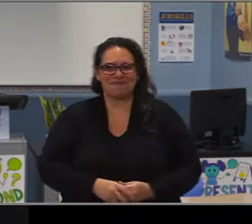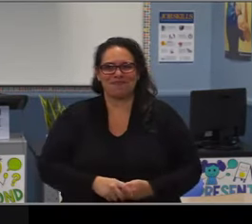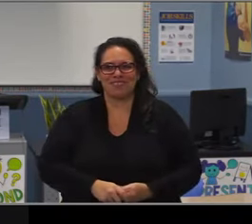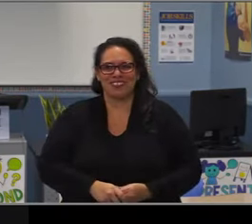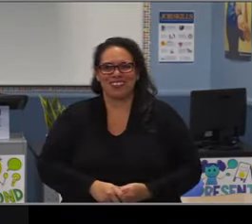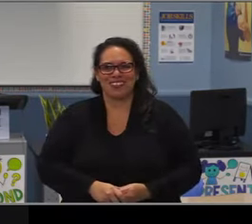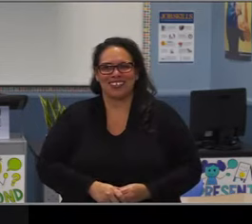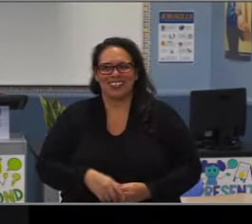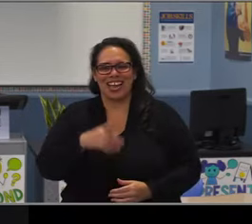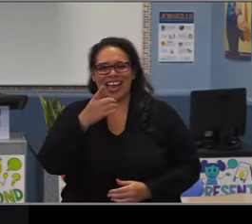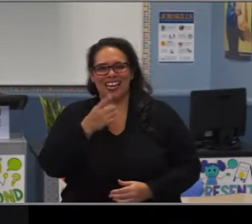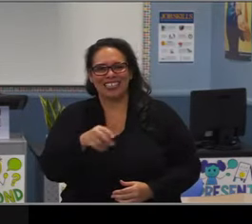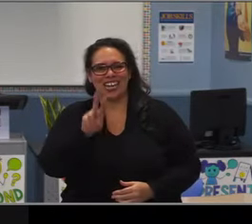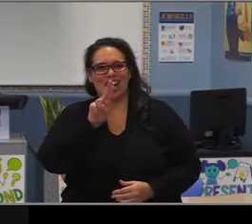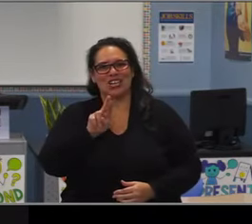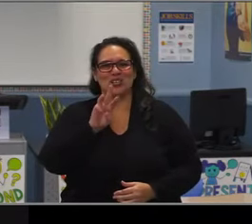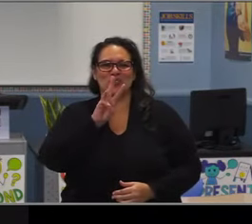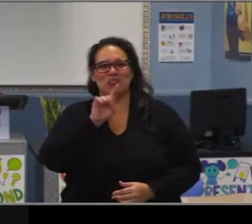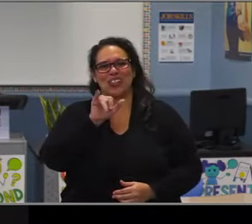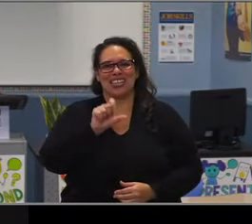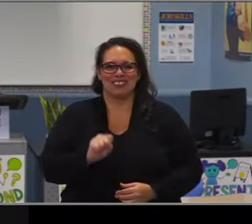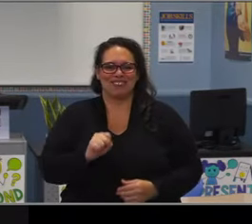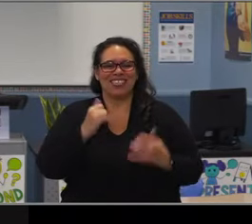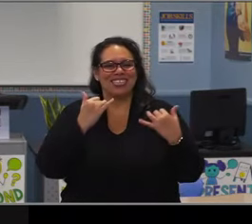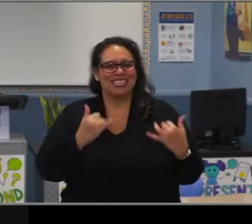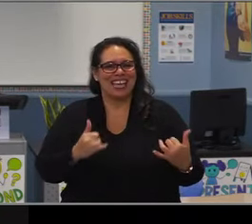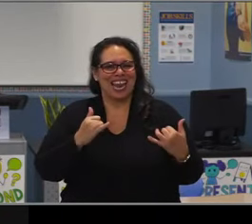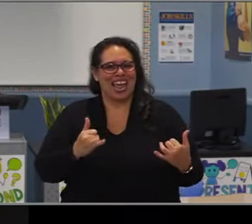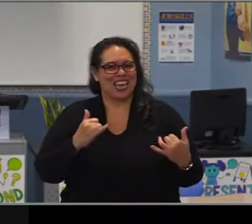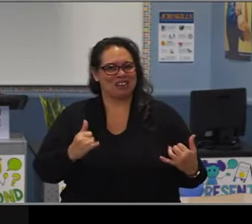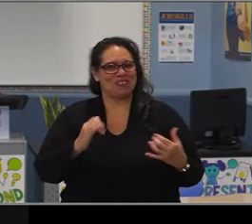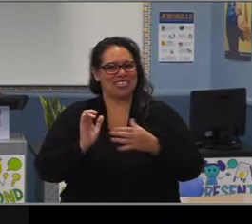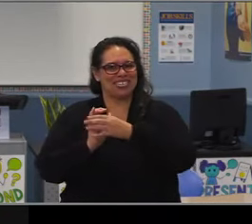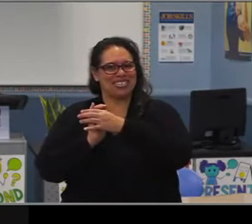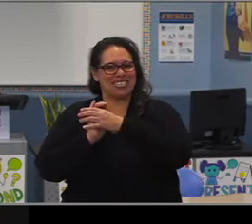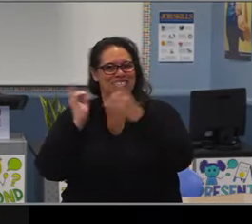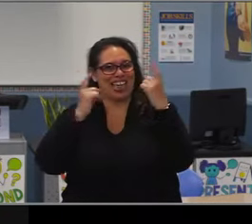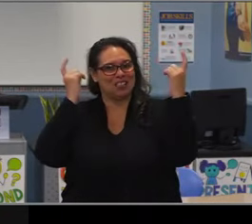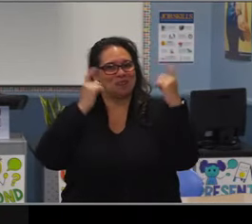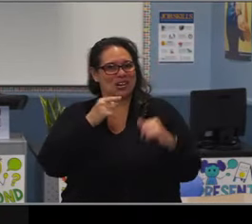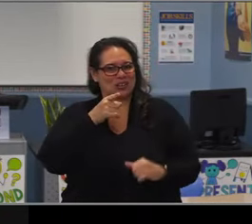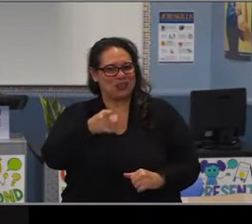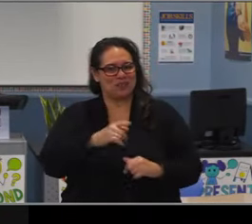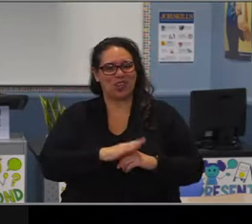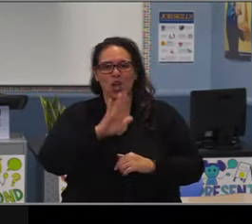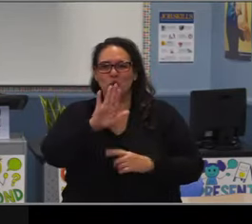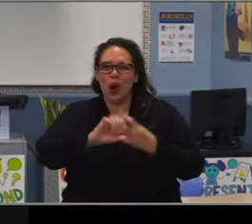You've helped to connect our district to other districts around the country, through your work on the council of great city schools.